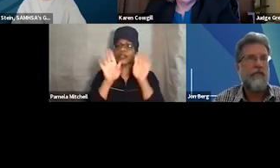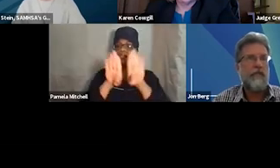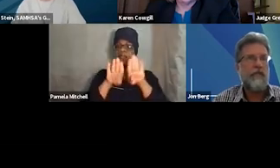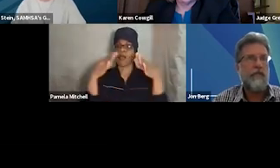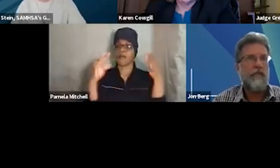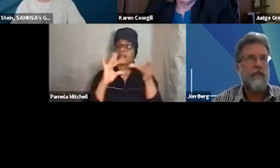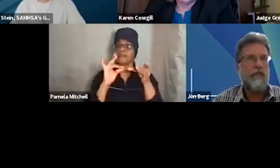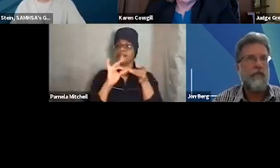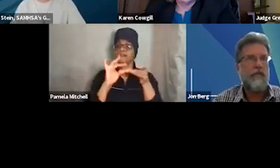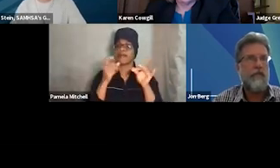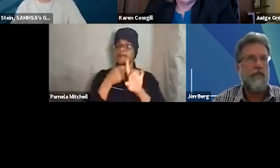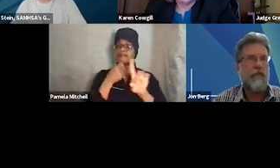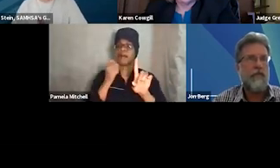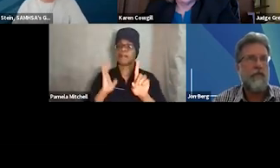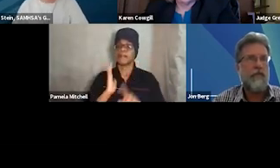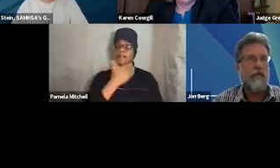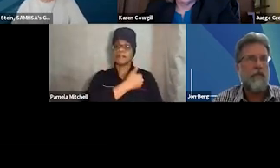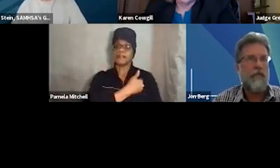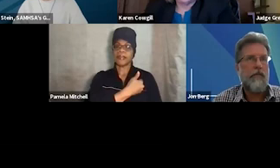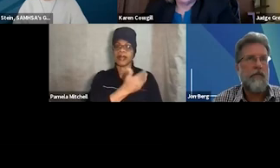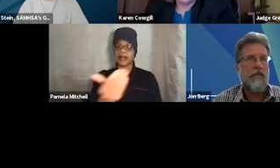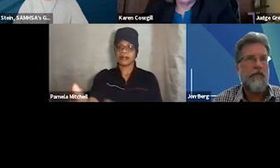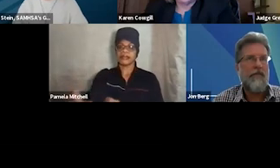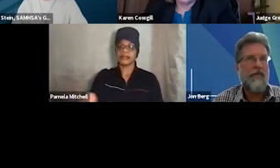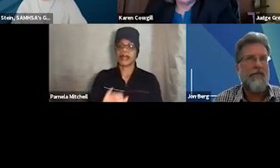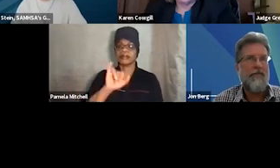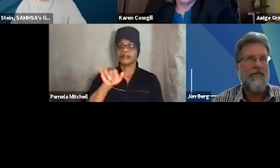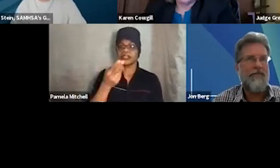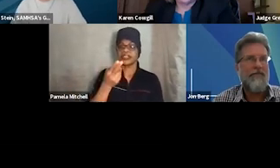from our task lead, Jon Berg, at SAMHSA.